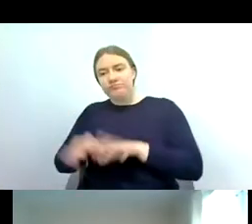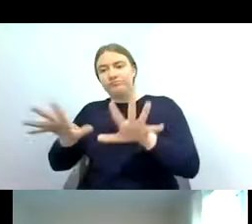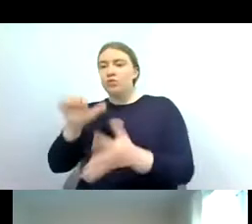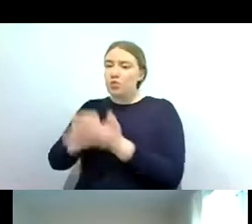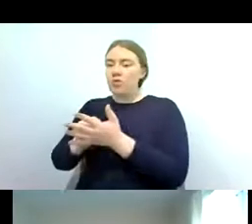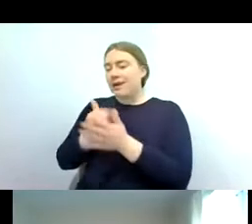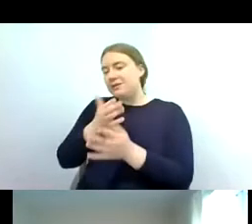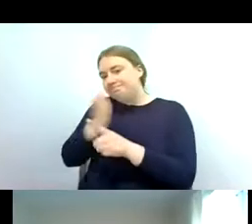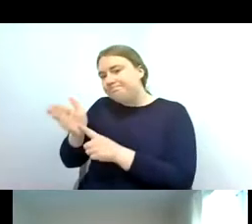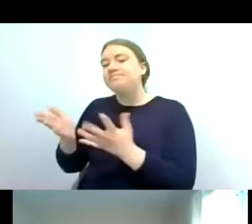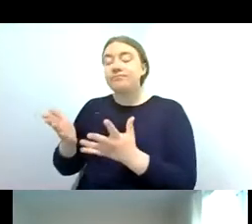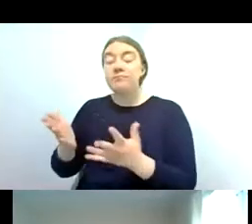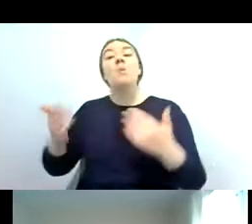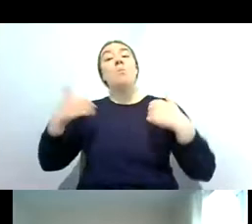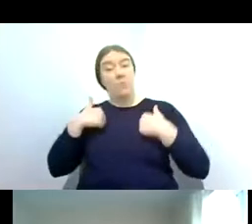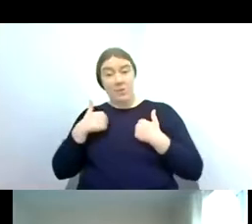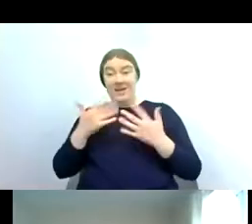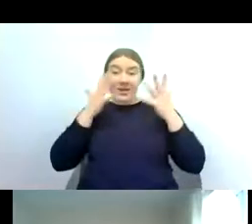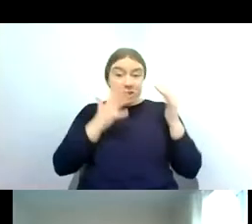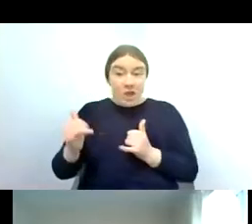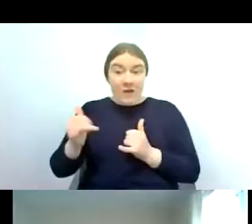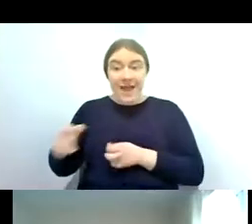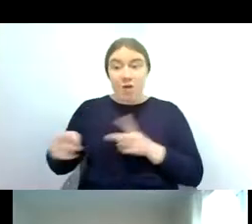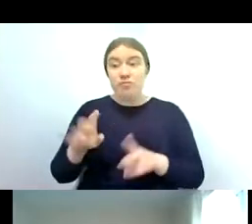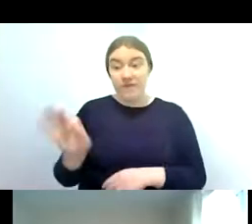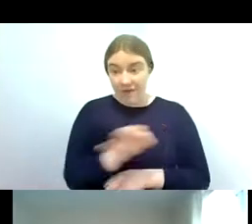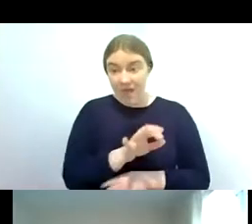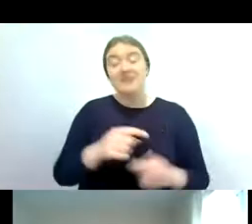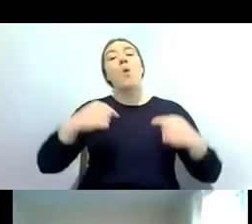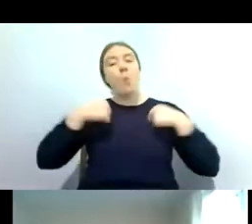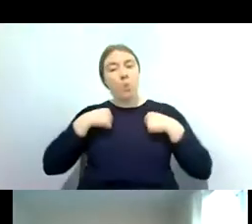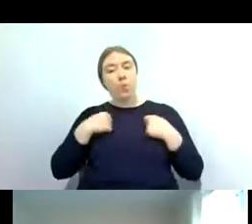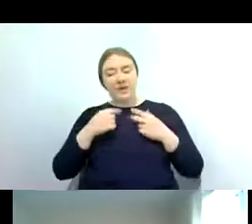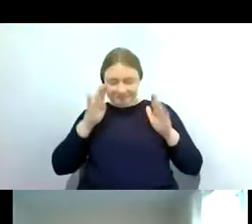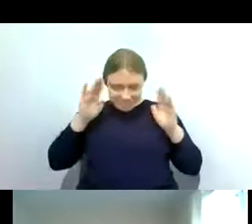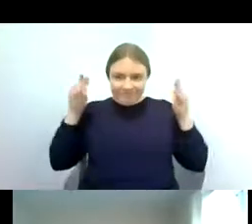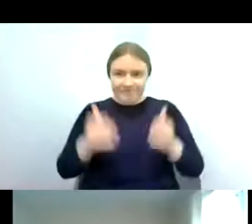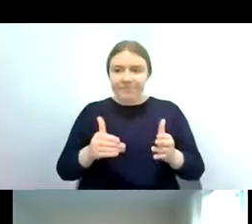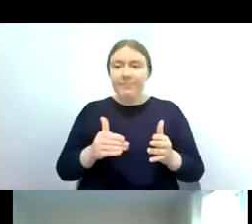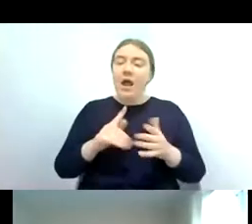but when we talk about surveying riverflies we talk about surveying the uh larval stage and that